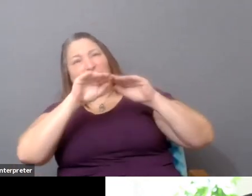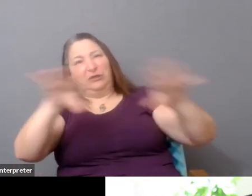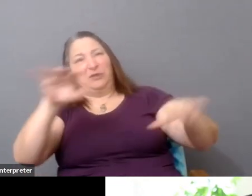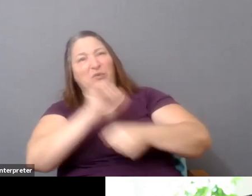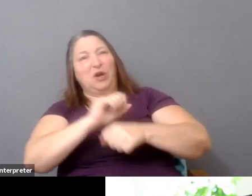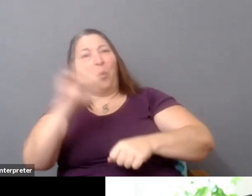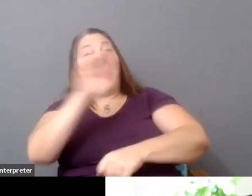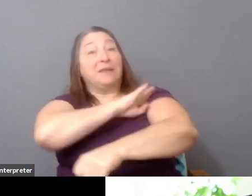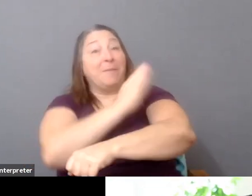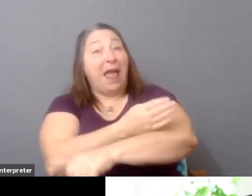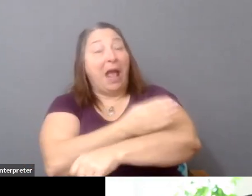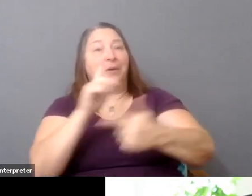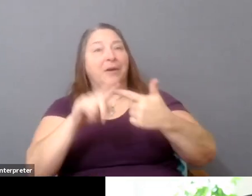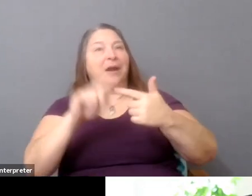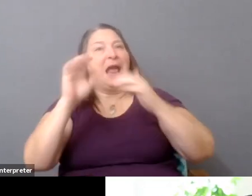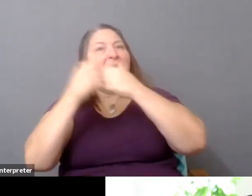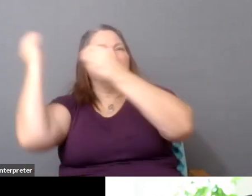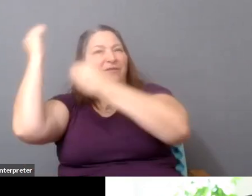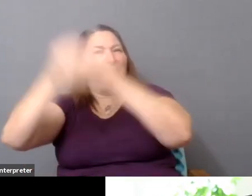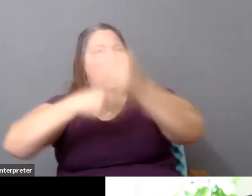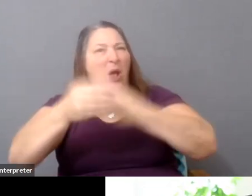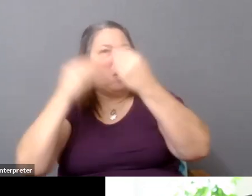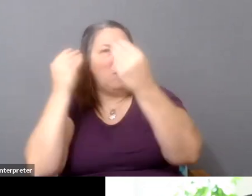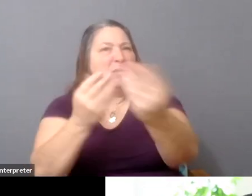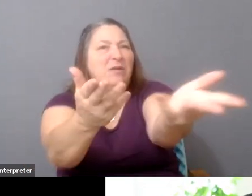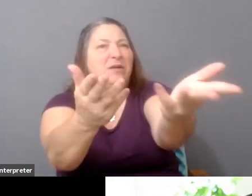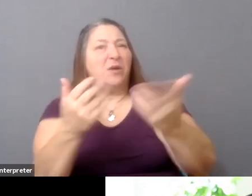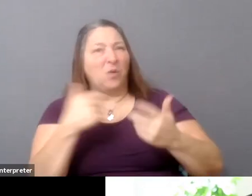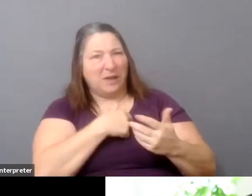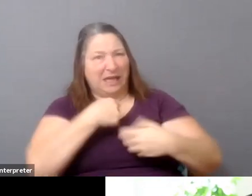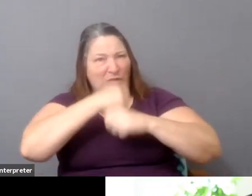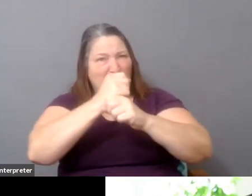How does it flow? Where do we sit as creators and as audience members in it?